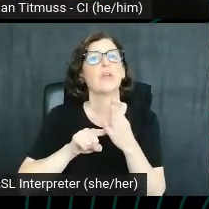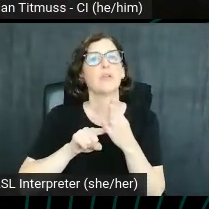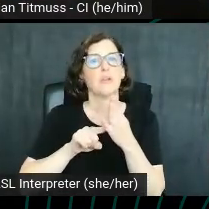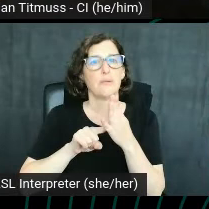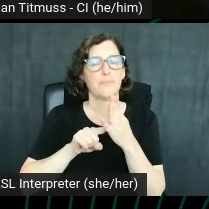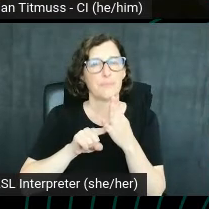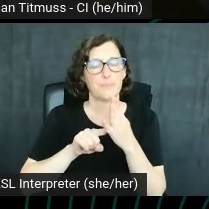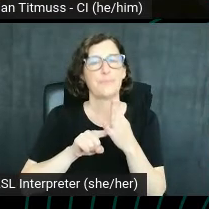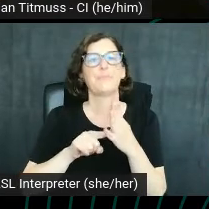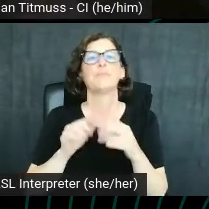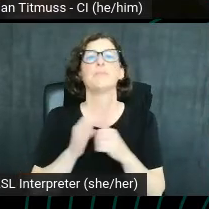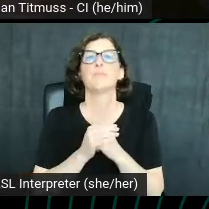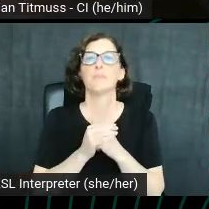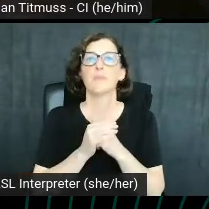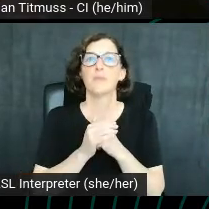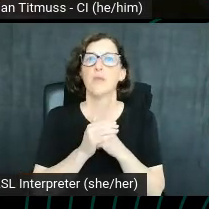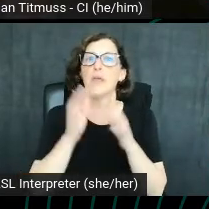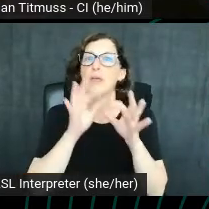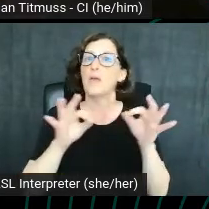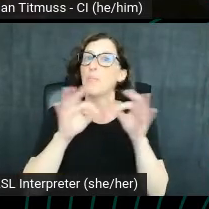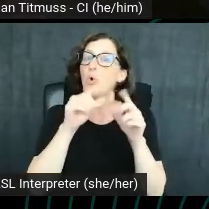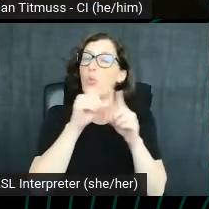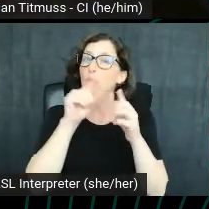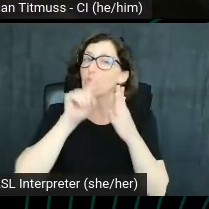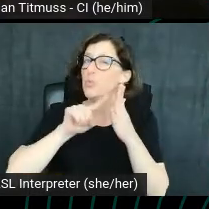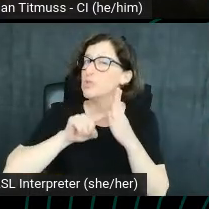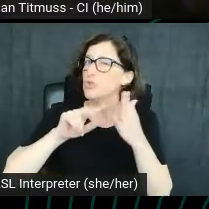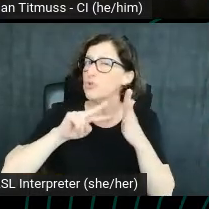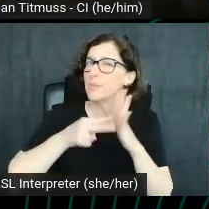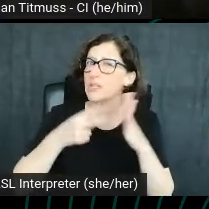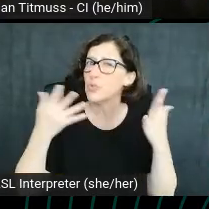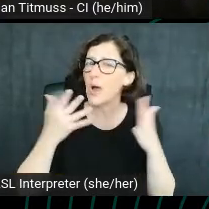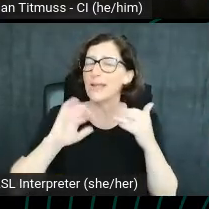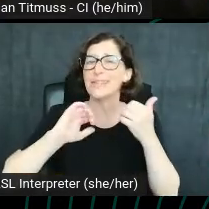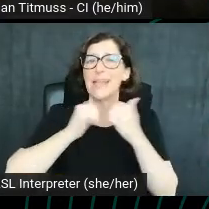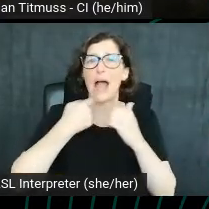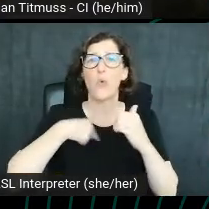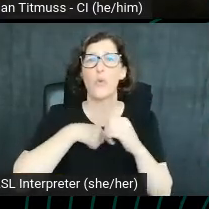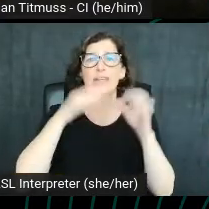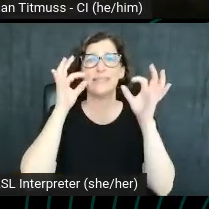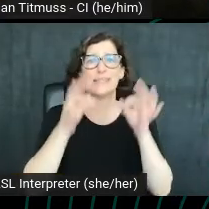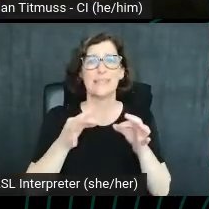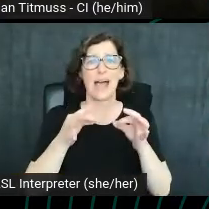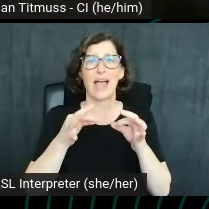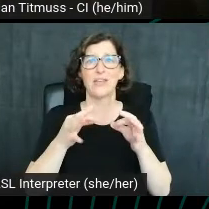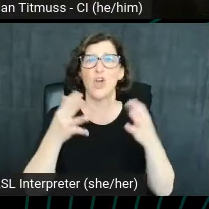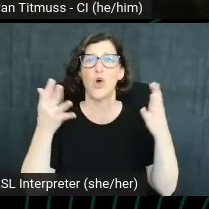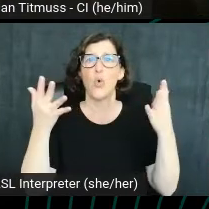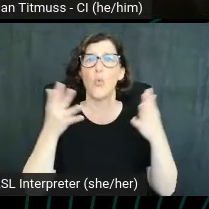I'm just kidding again. Keyword research is basically just how we decide what targeted video we want to make.